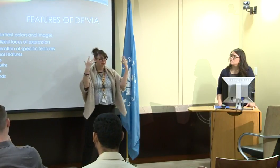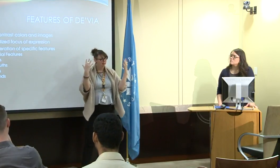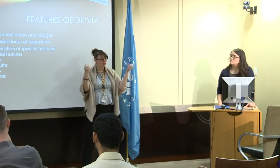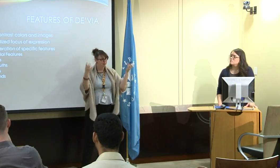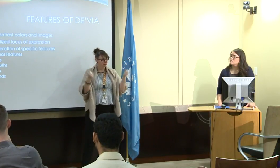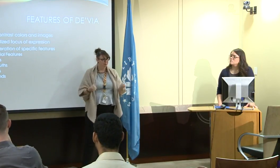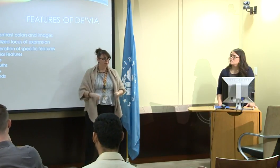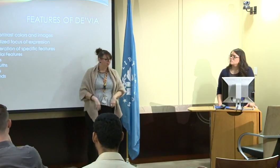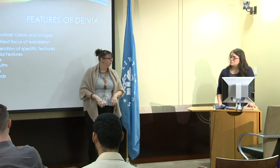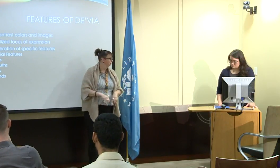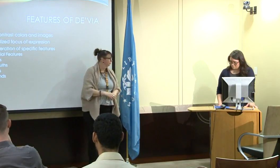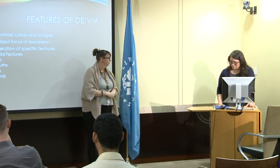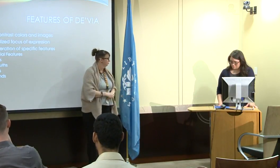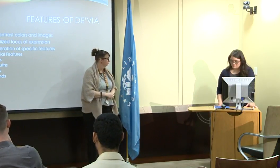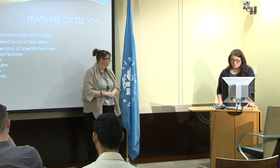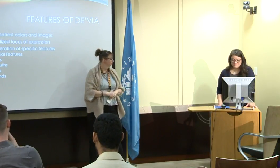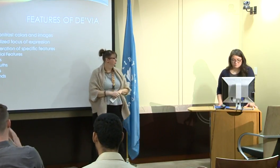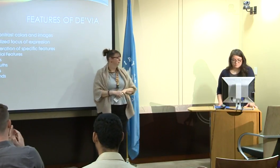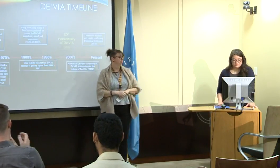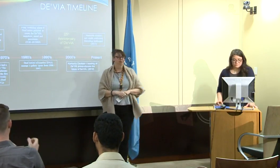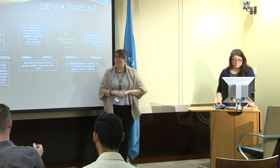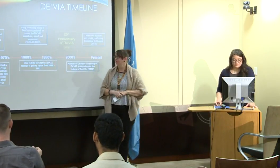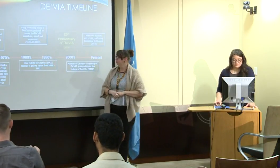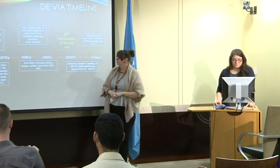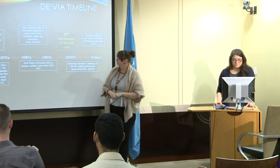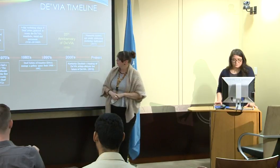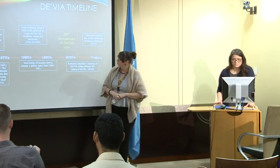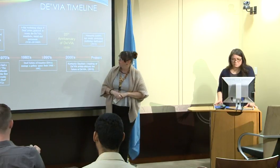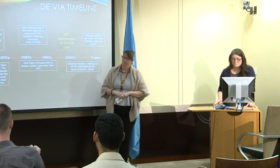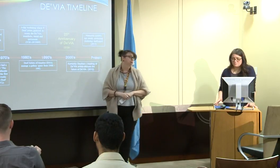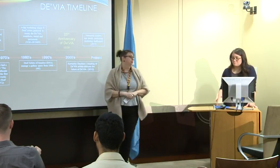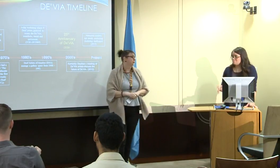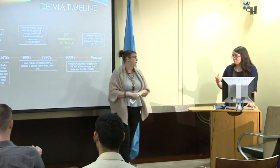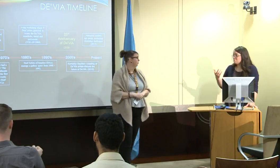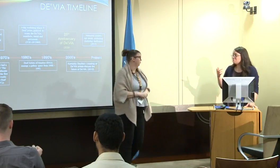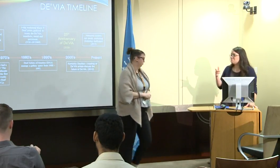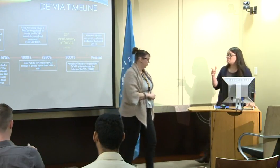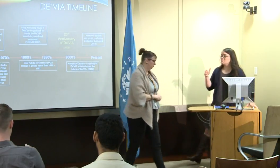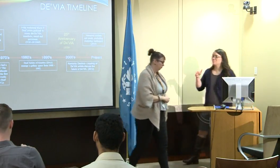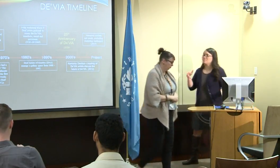But deaf art, it's focus is on American Sign Language.